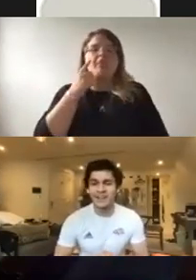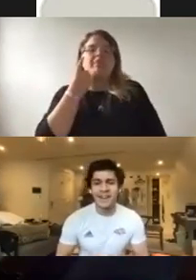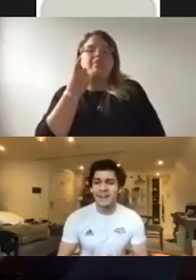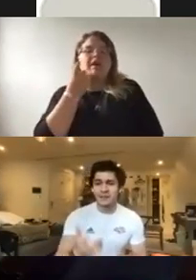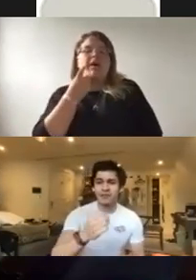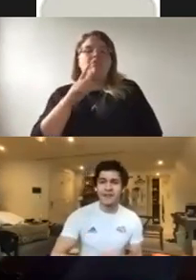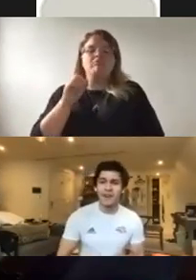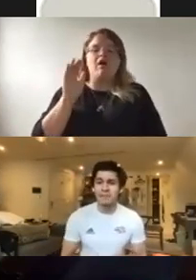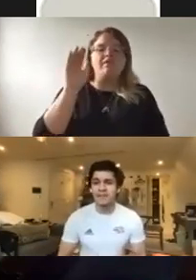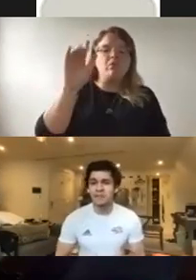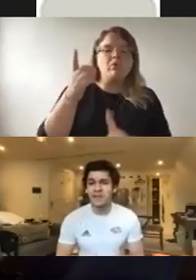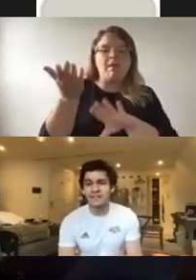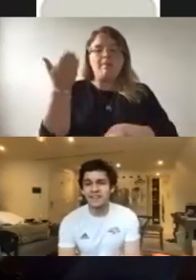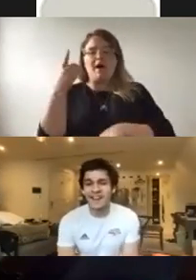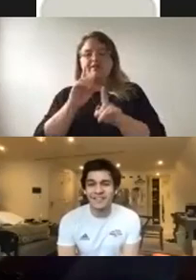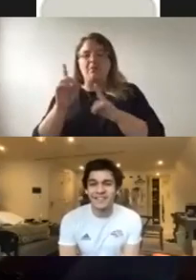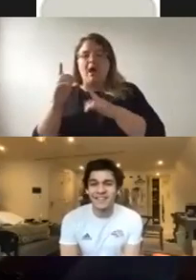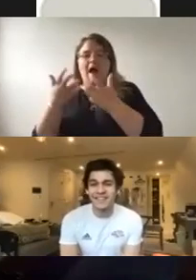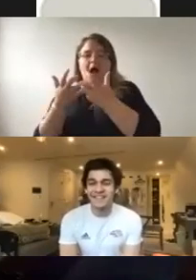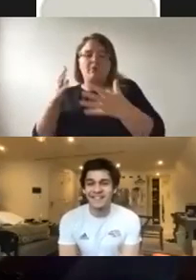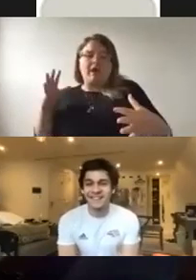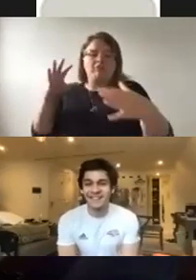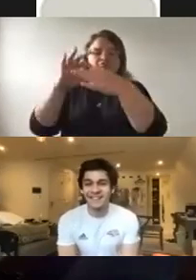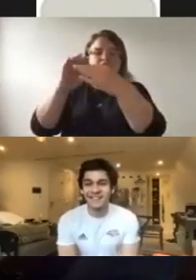so it was a great great piece for me that stuck out.